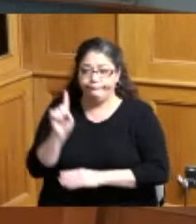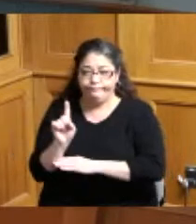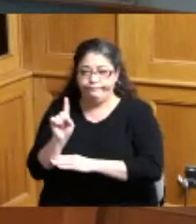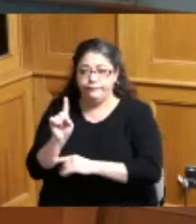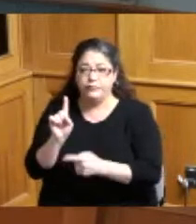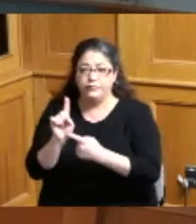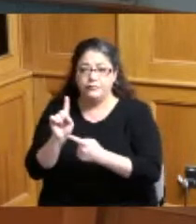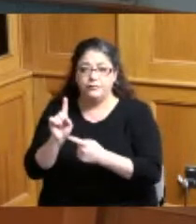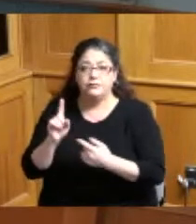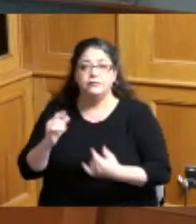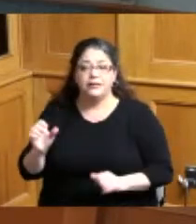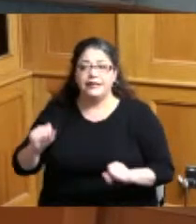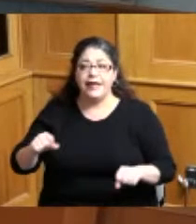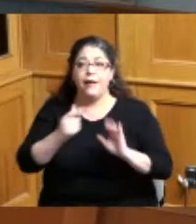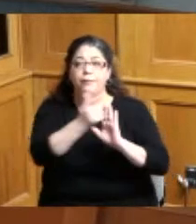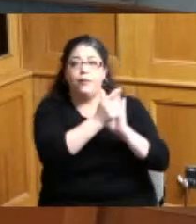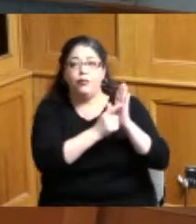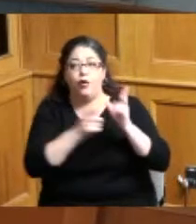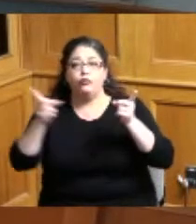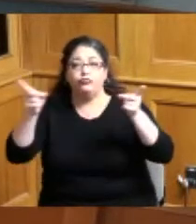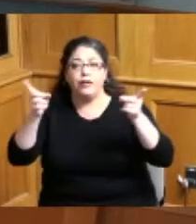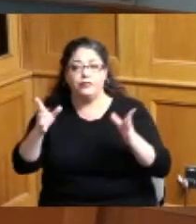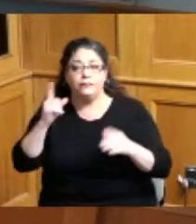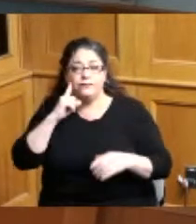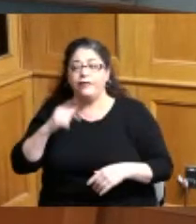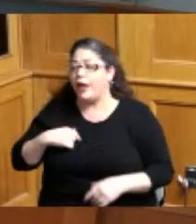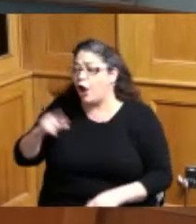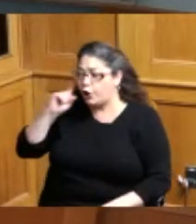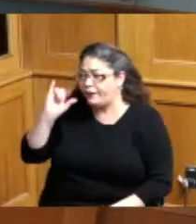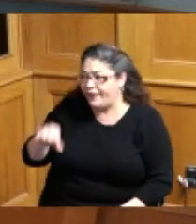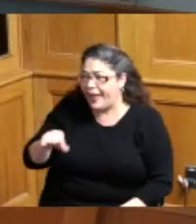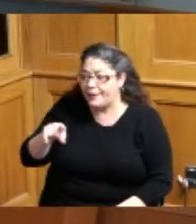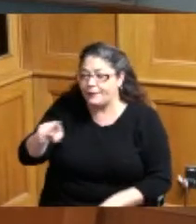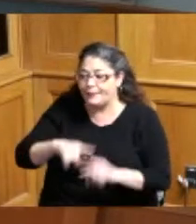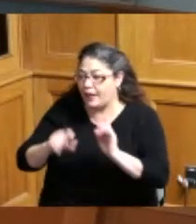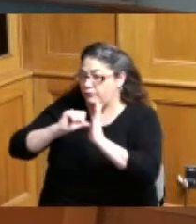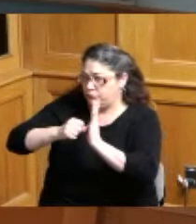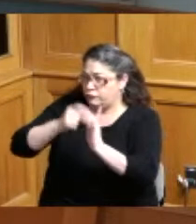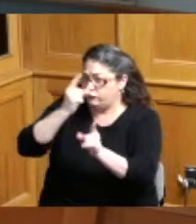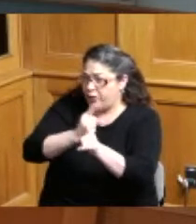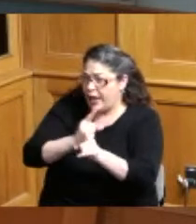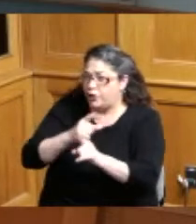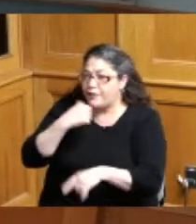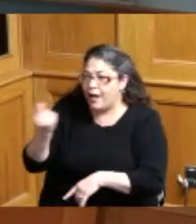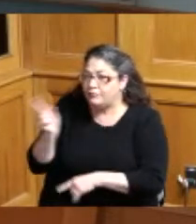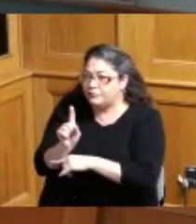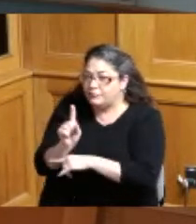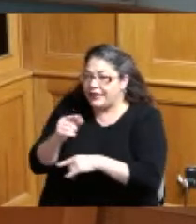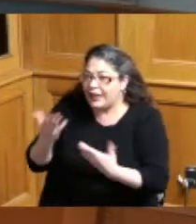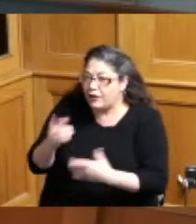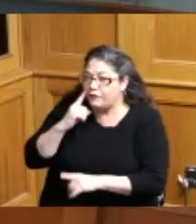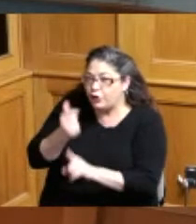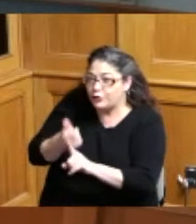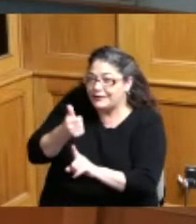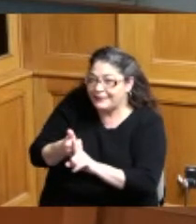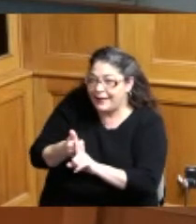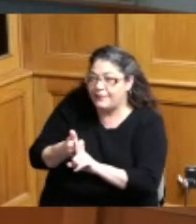yeah I'm the law director for the township yeah I heard that but I'm just reiterating that when you talk about when he talks about wanting to talk to the